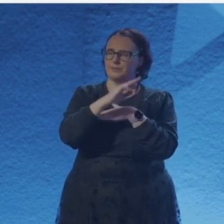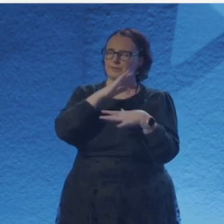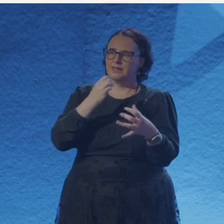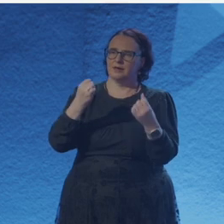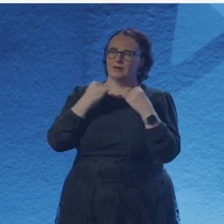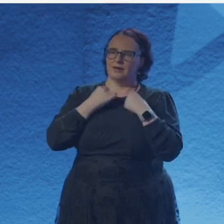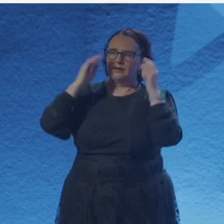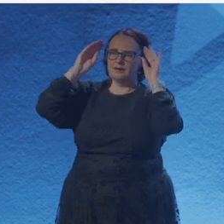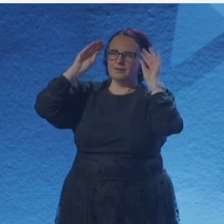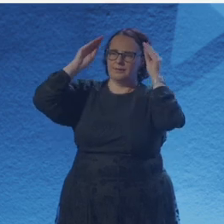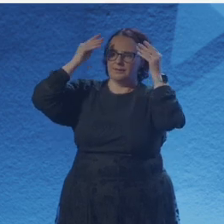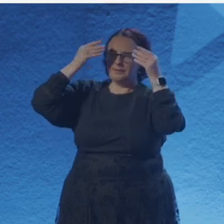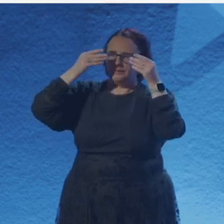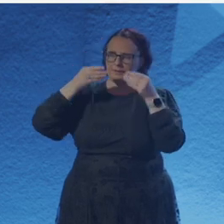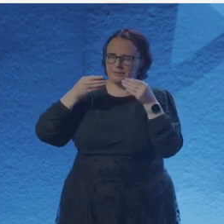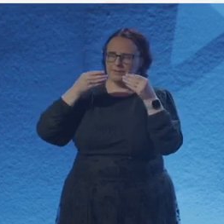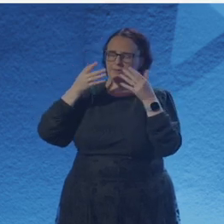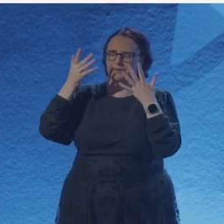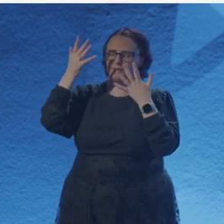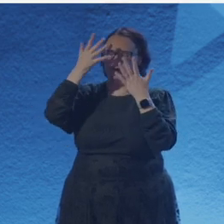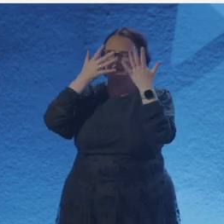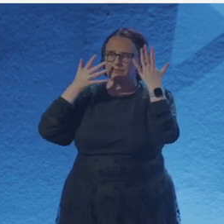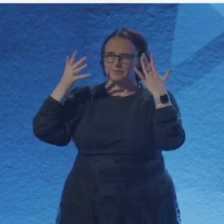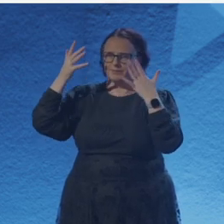are burned into her eyeballs, stamped onto her corneas.